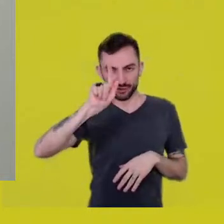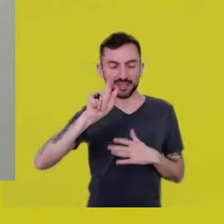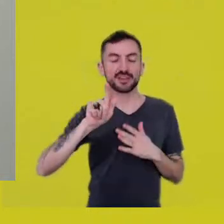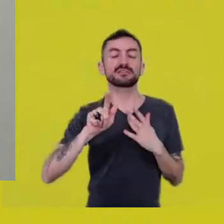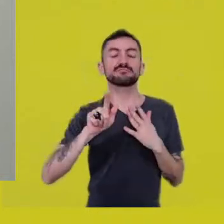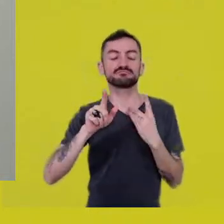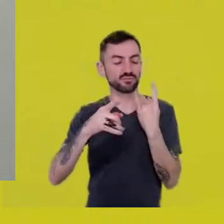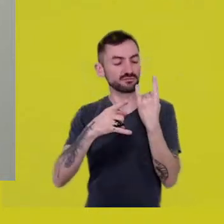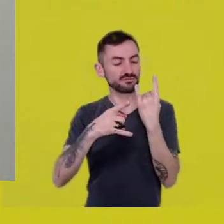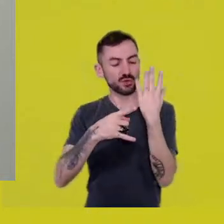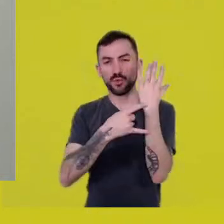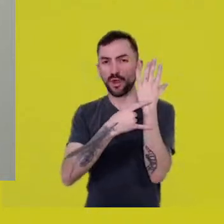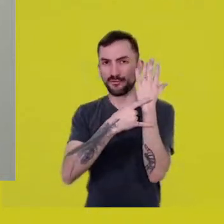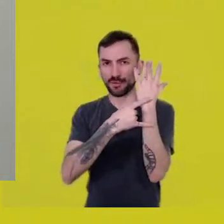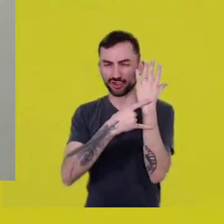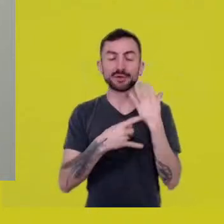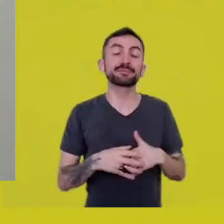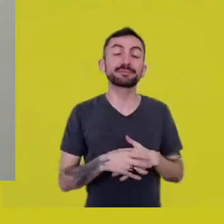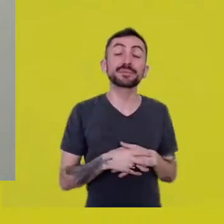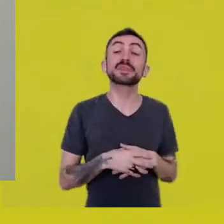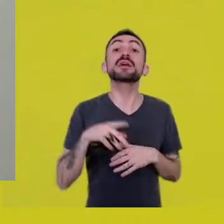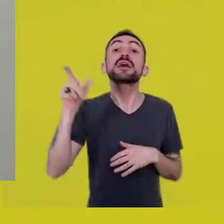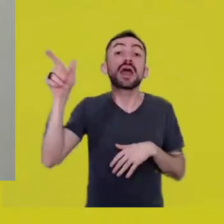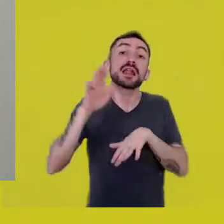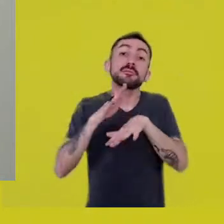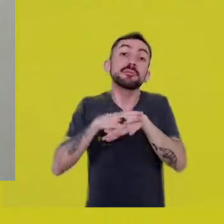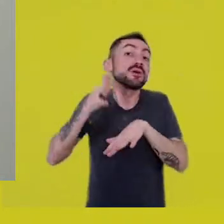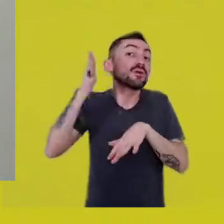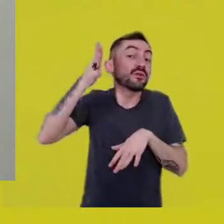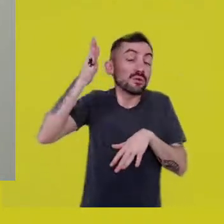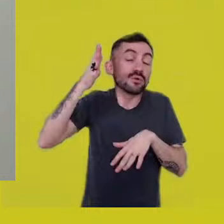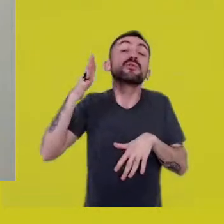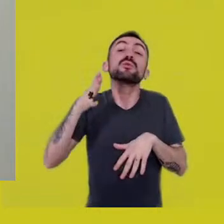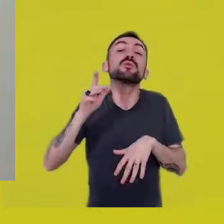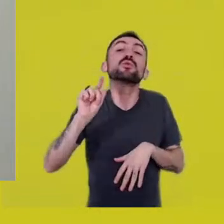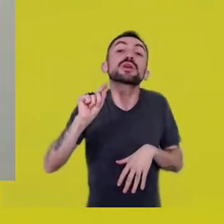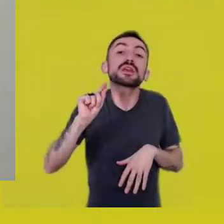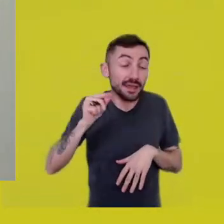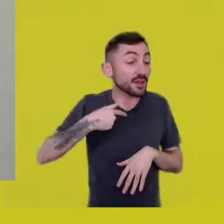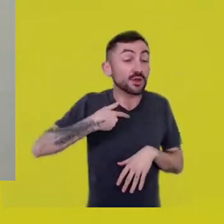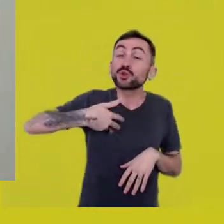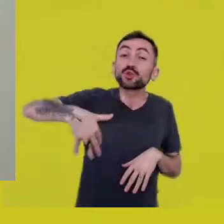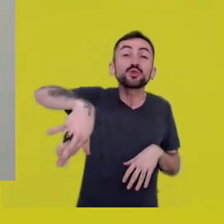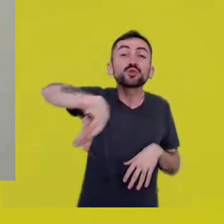we are all captured by a feeling